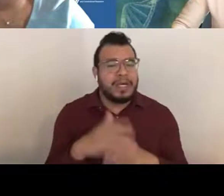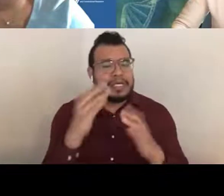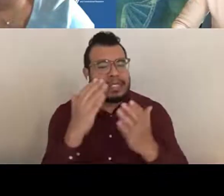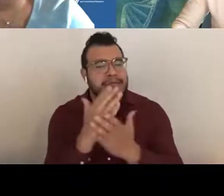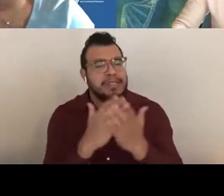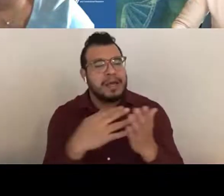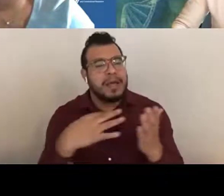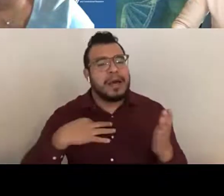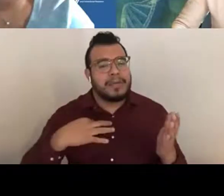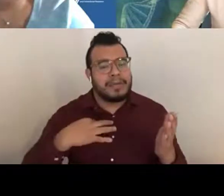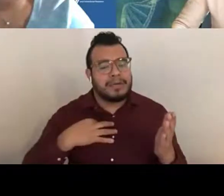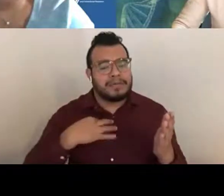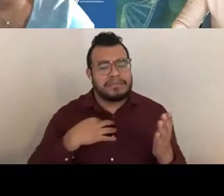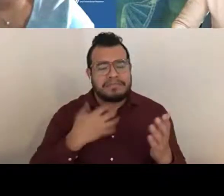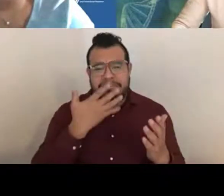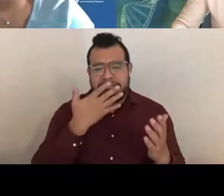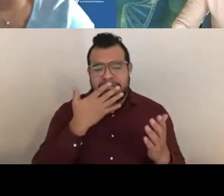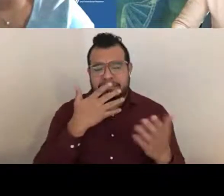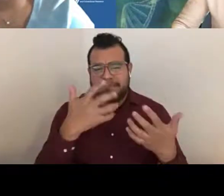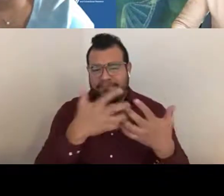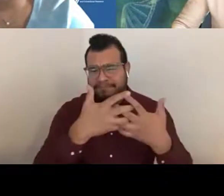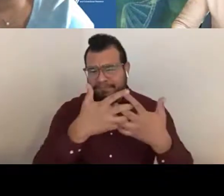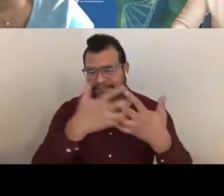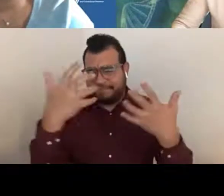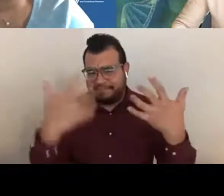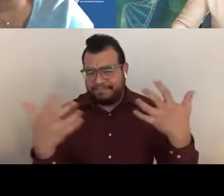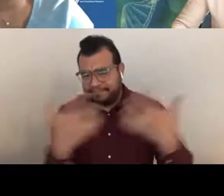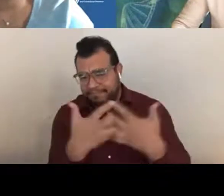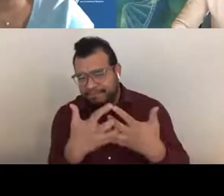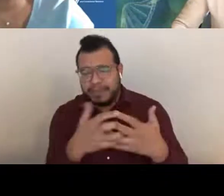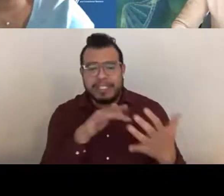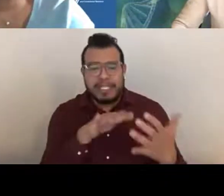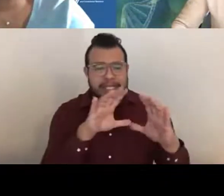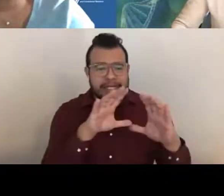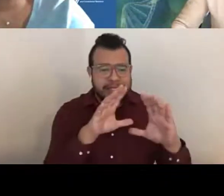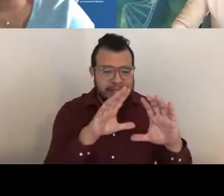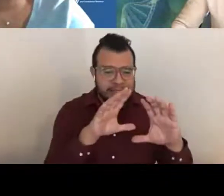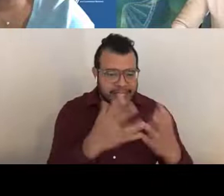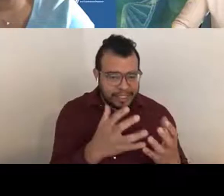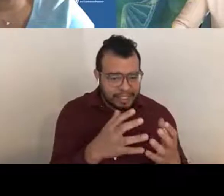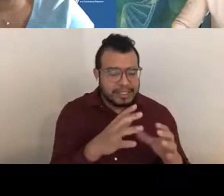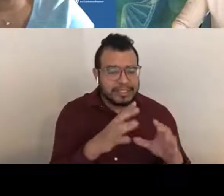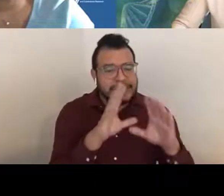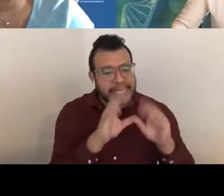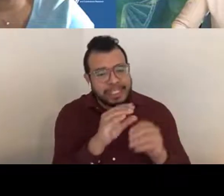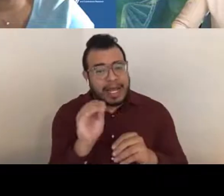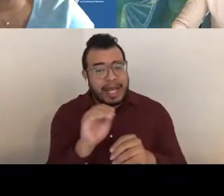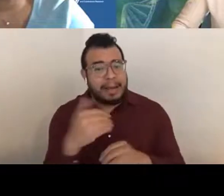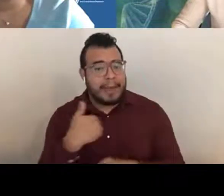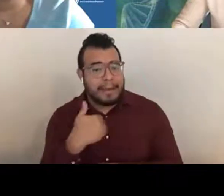are mismatched for the study section and the members. Is there any way to question or modify the study section assignment?